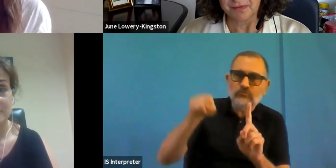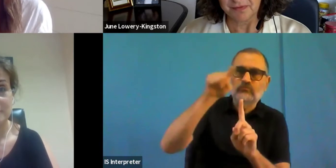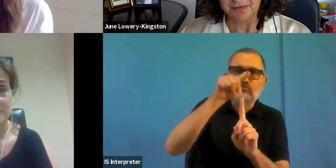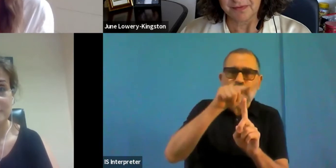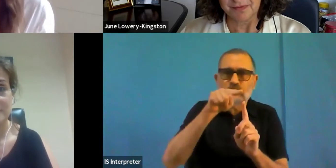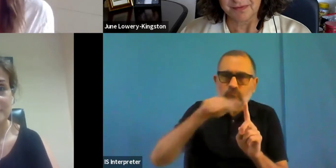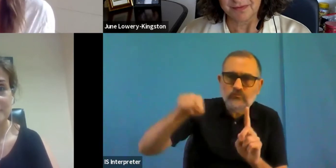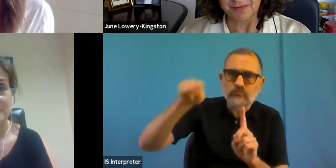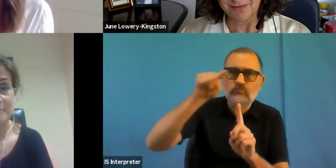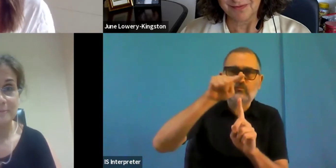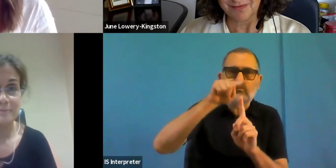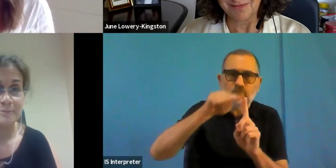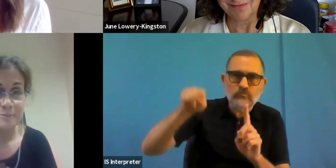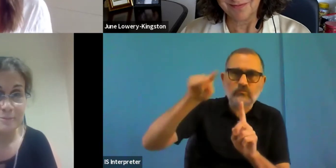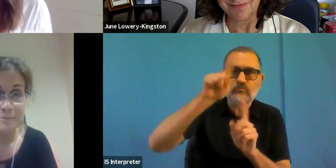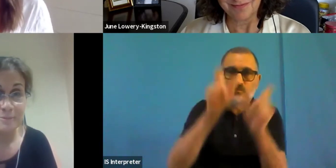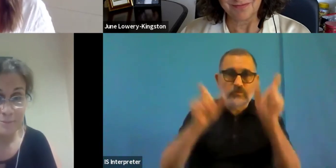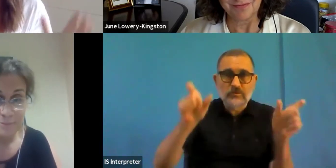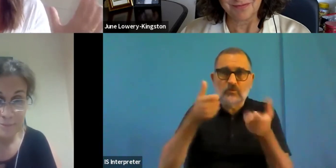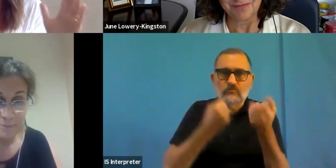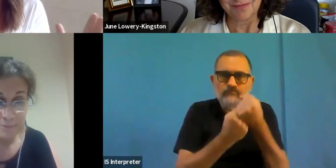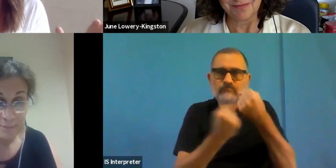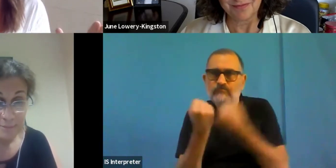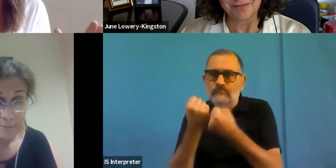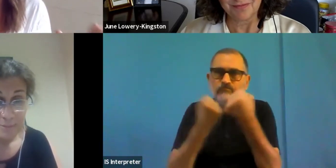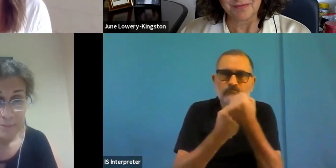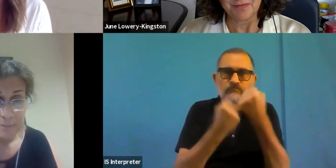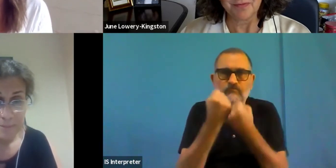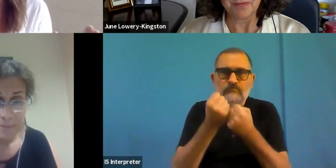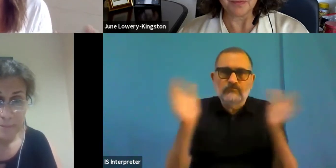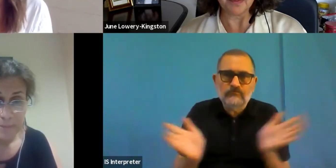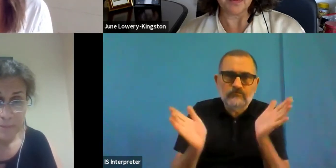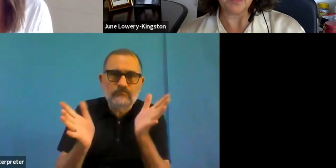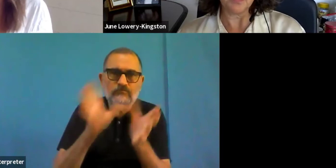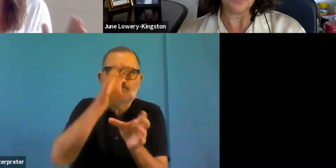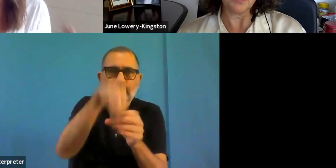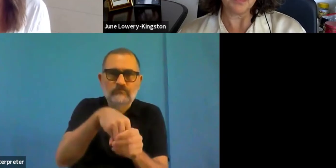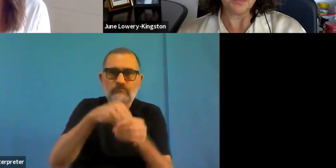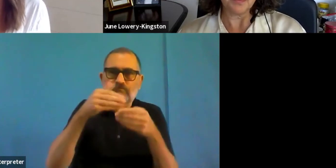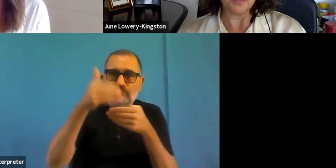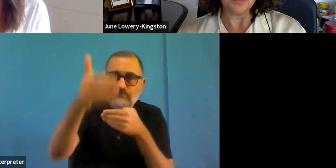Okay, so now we have kind of set the scene with the end user requirements and a lot of